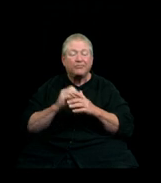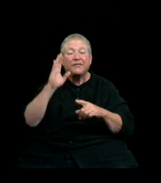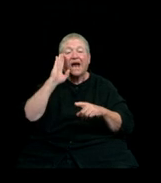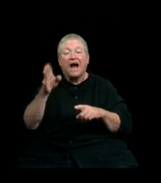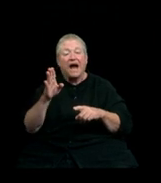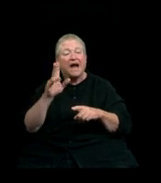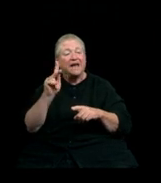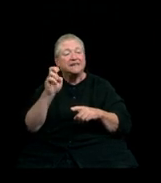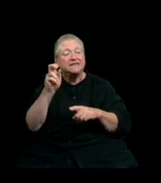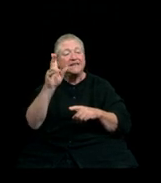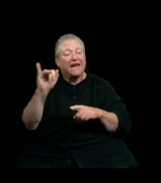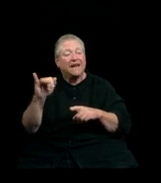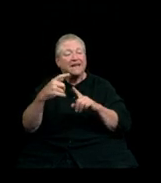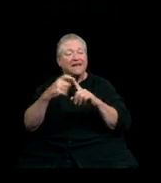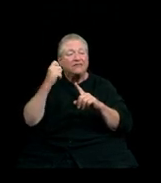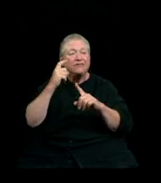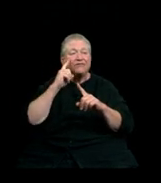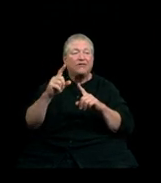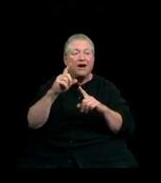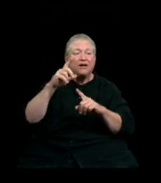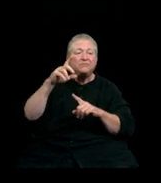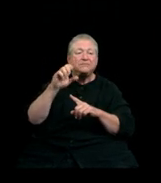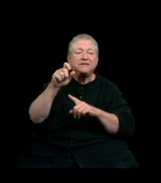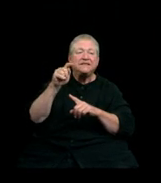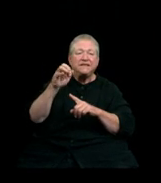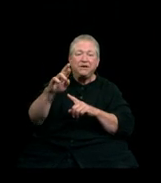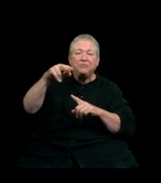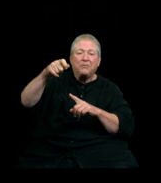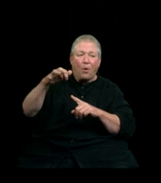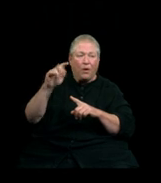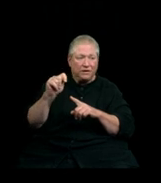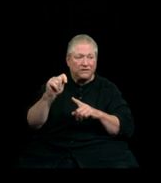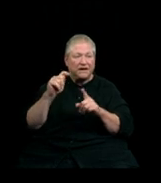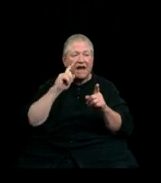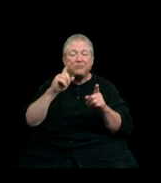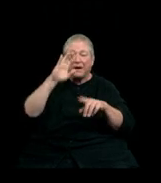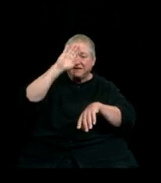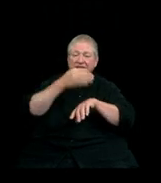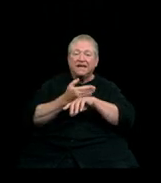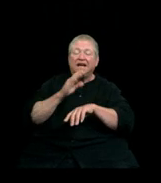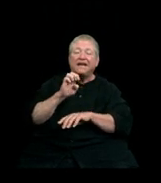Hi, its Kayli from Keyport and this is my son, Emmet. Even though this year has been so crazy